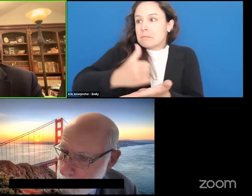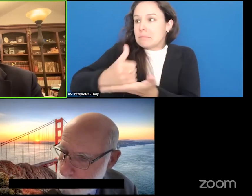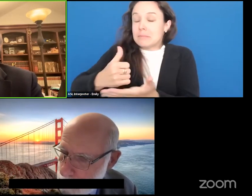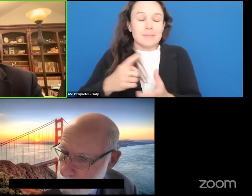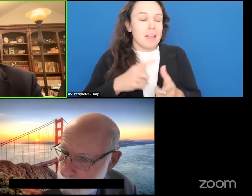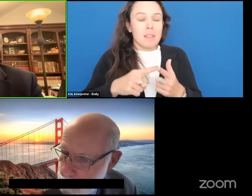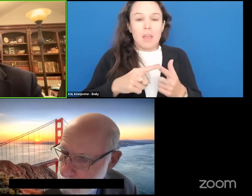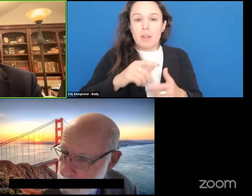everybody switched to Windows.